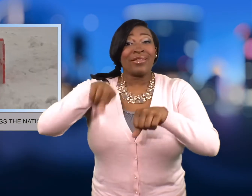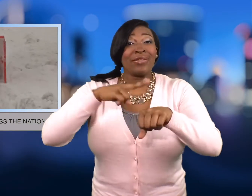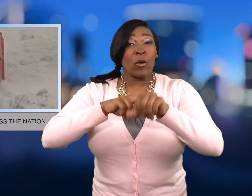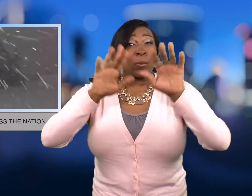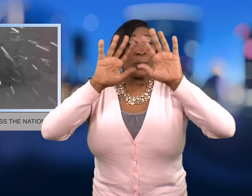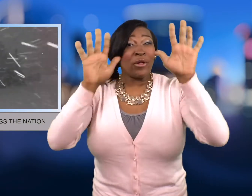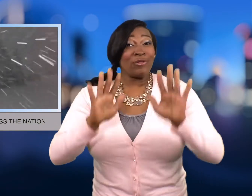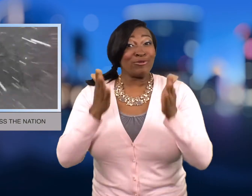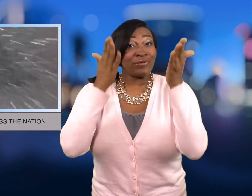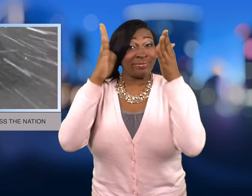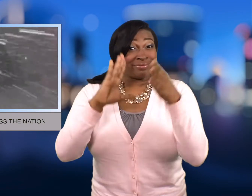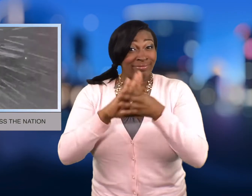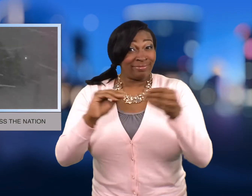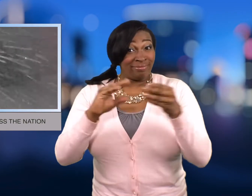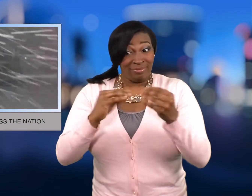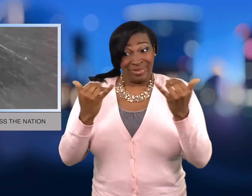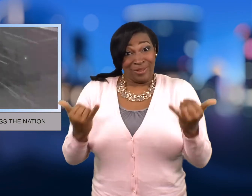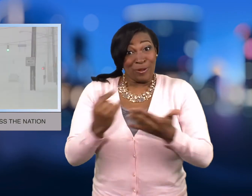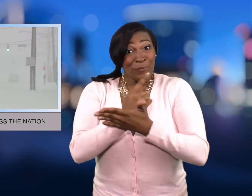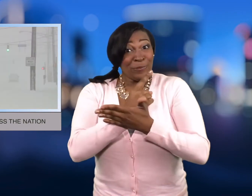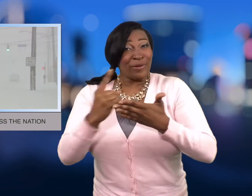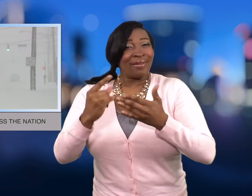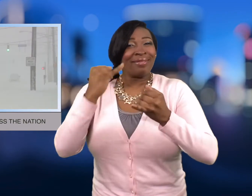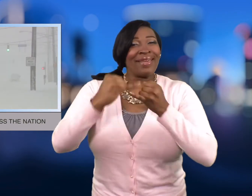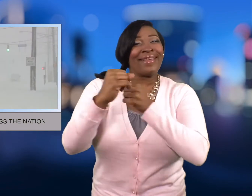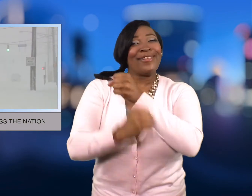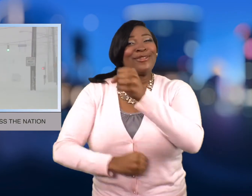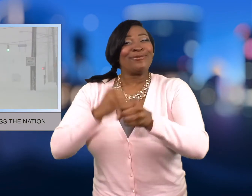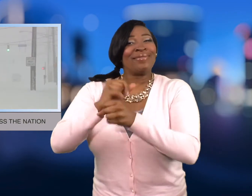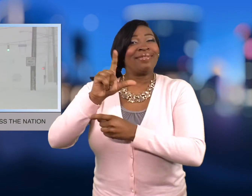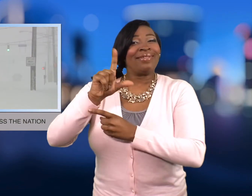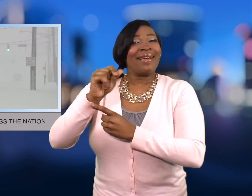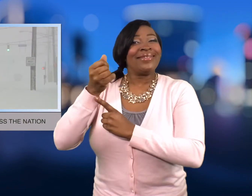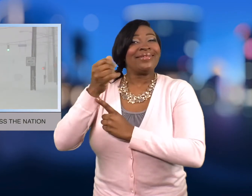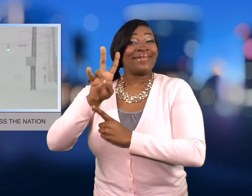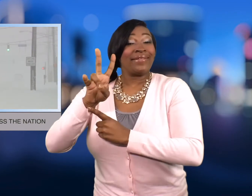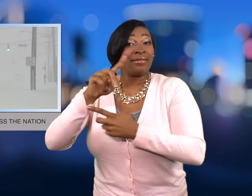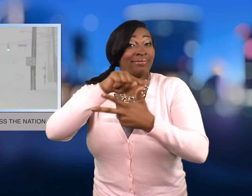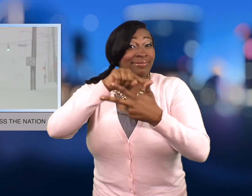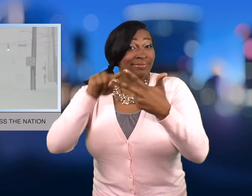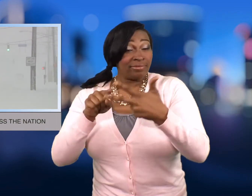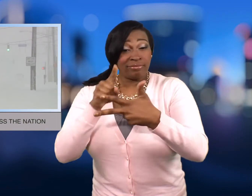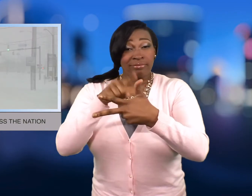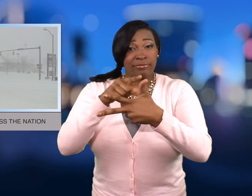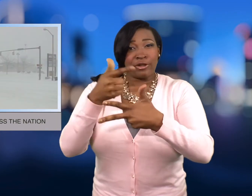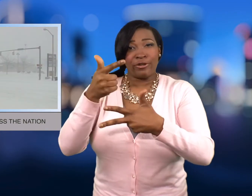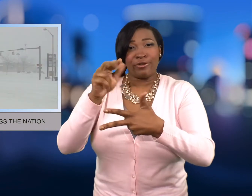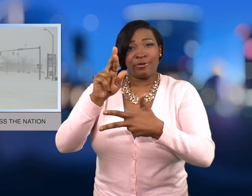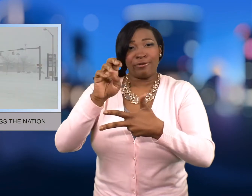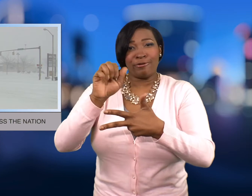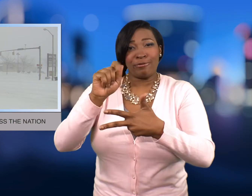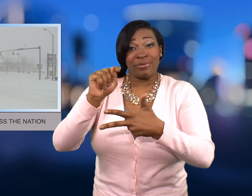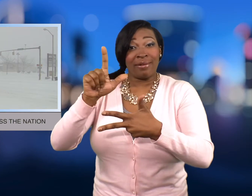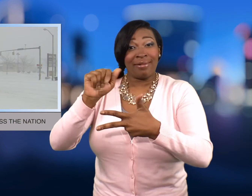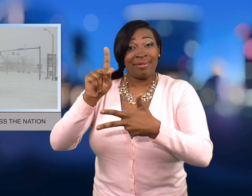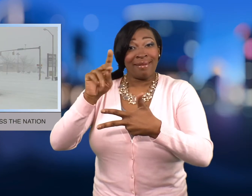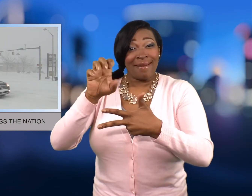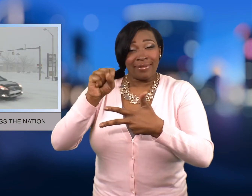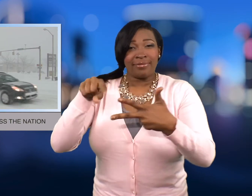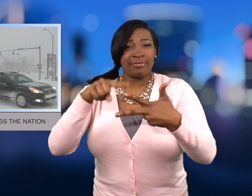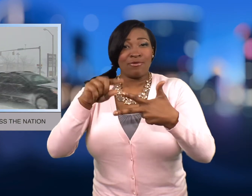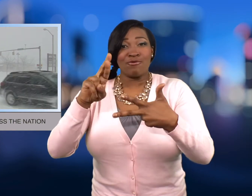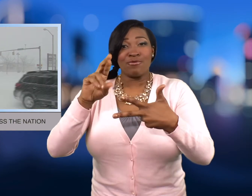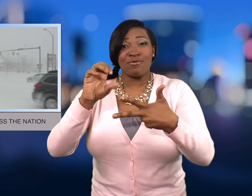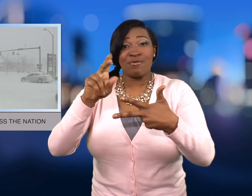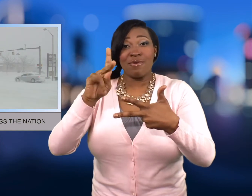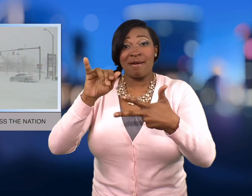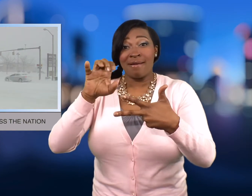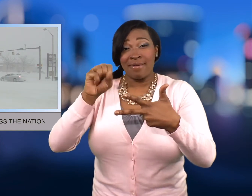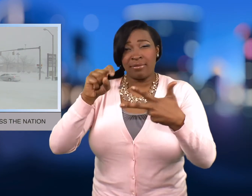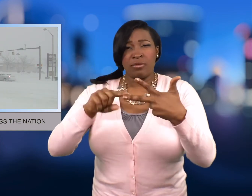The National Weather Service says heavy snow will continue to fall in the Great Lakes, Rockies